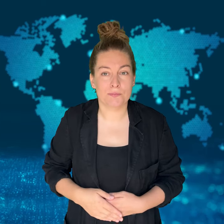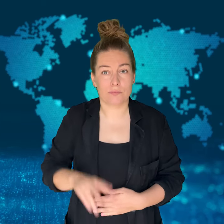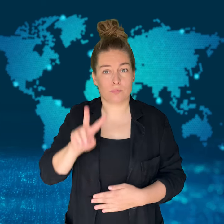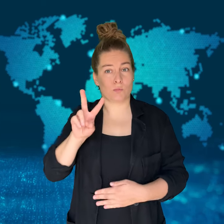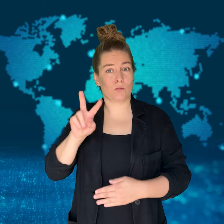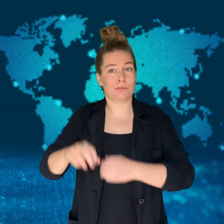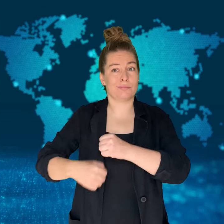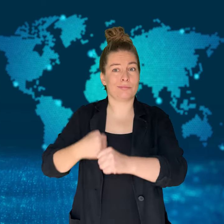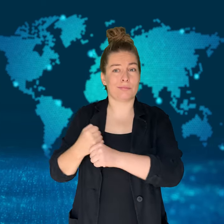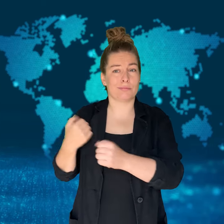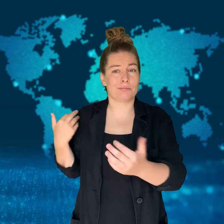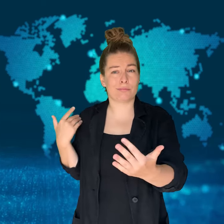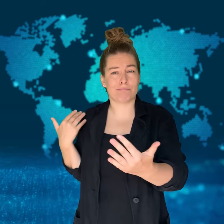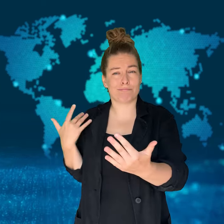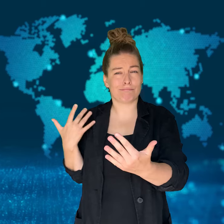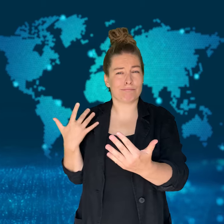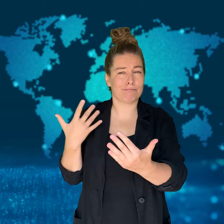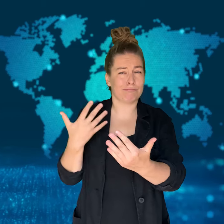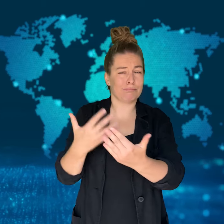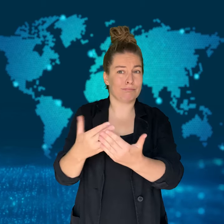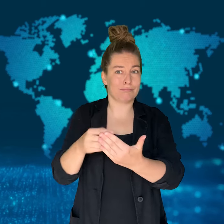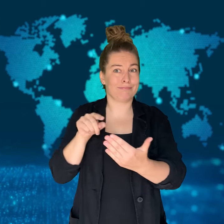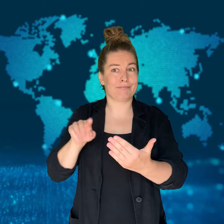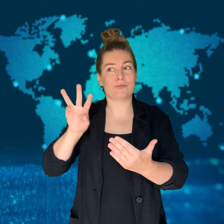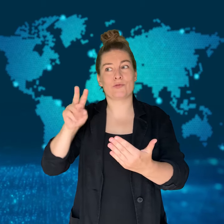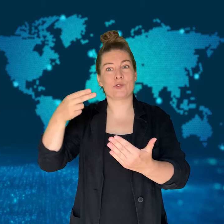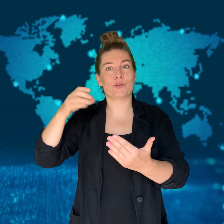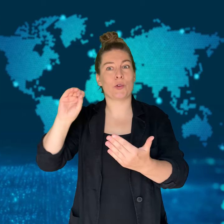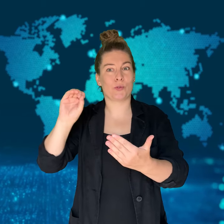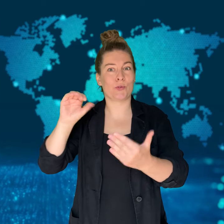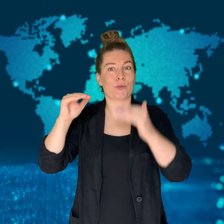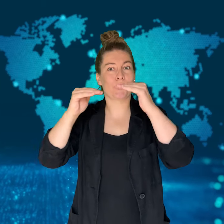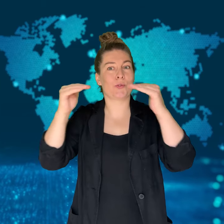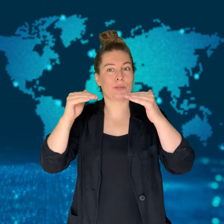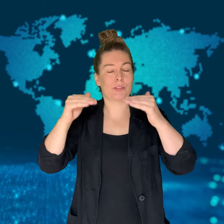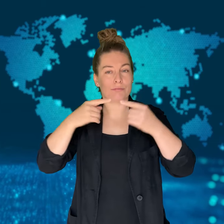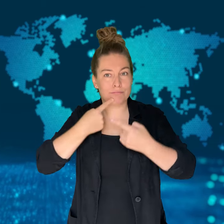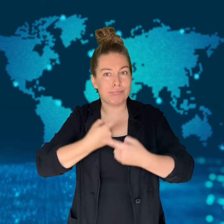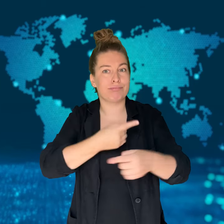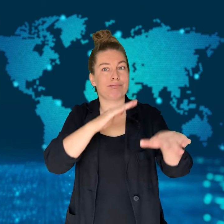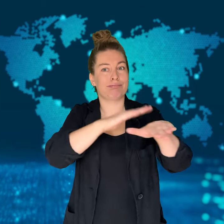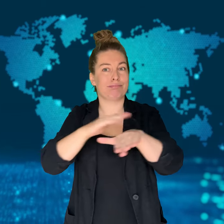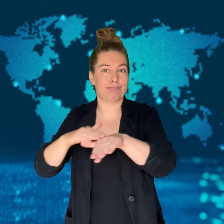in addition to the DRC.